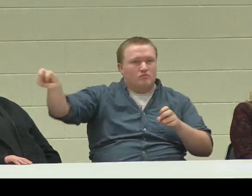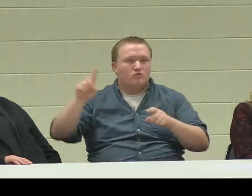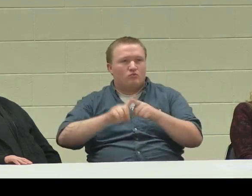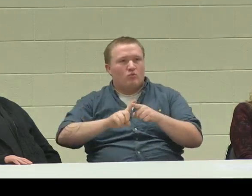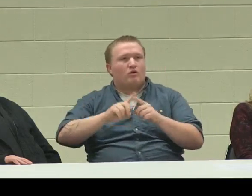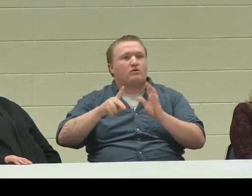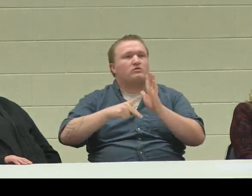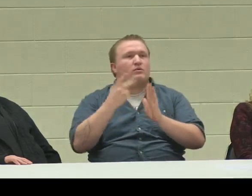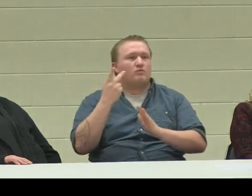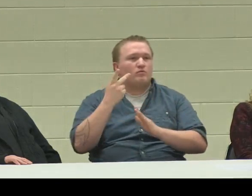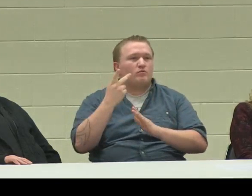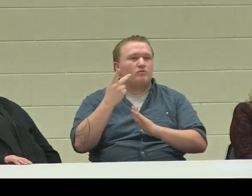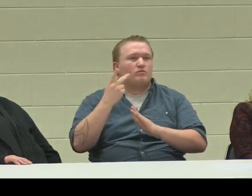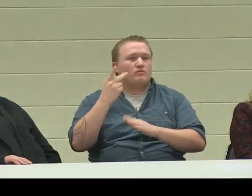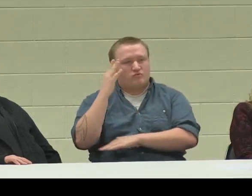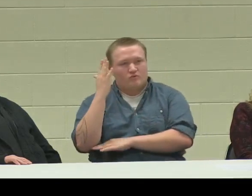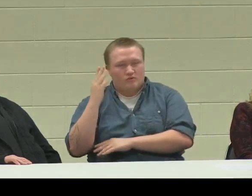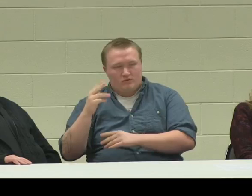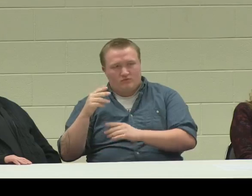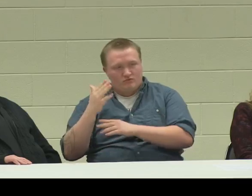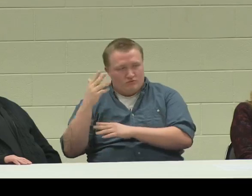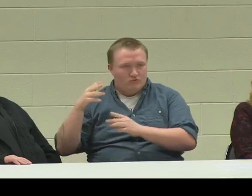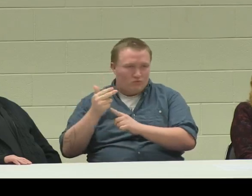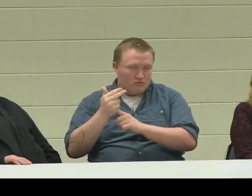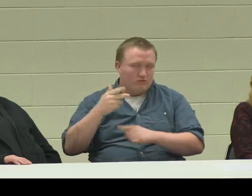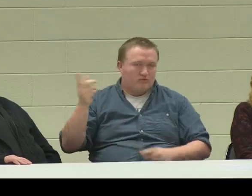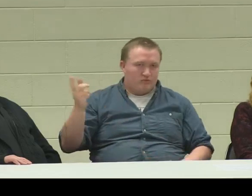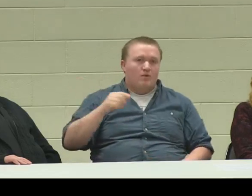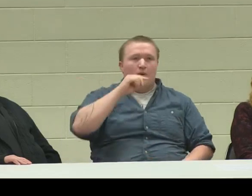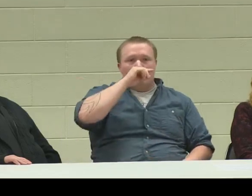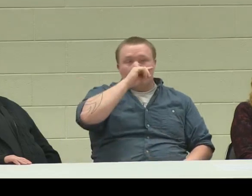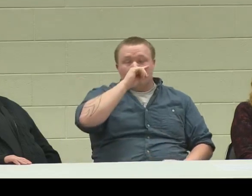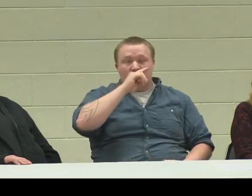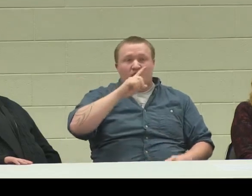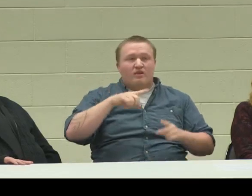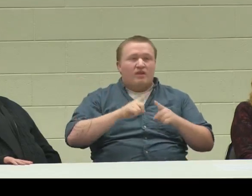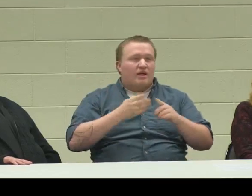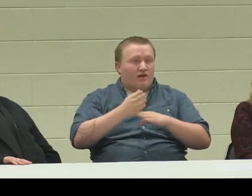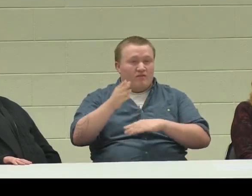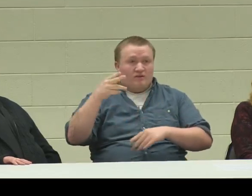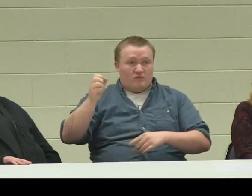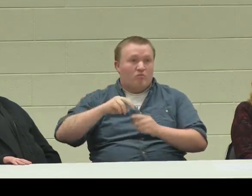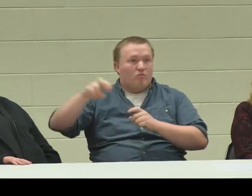and then he moved to the DoubleTree to work at the DoubleTree Hotel.